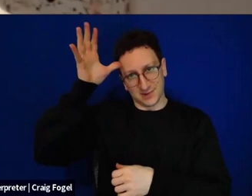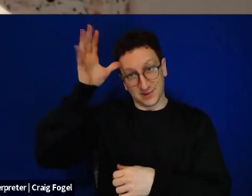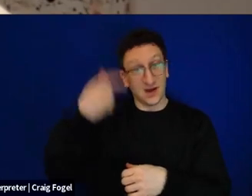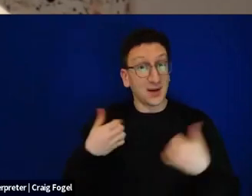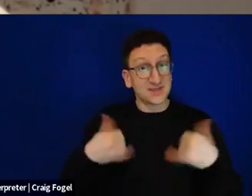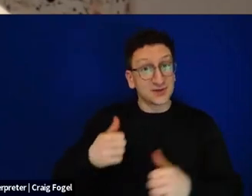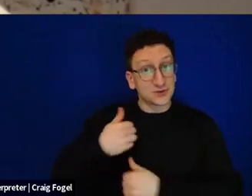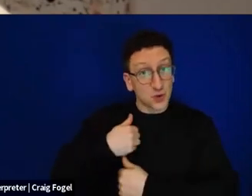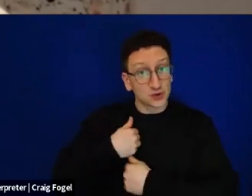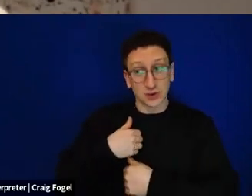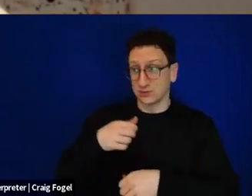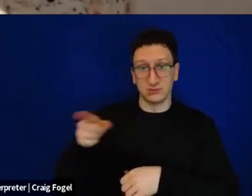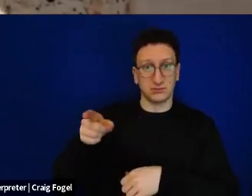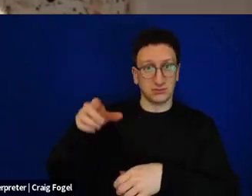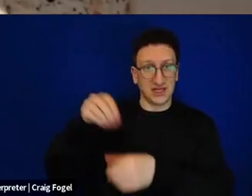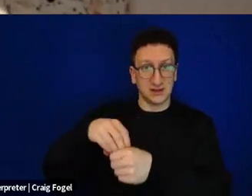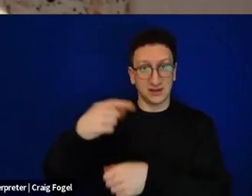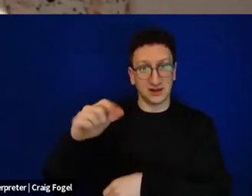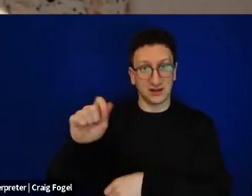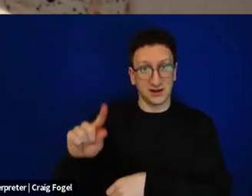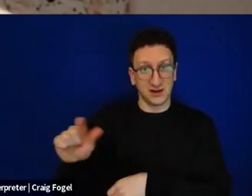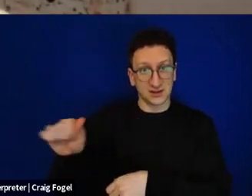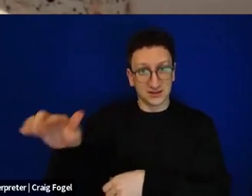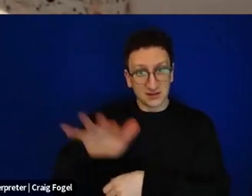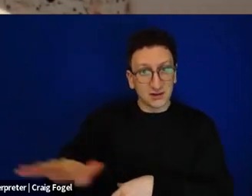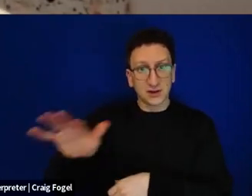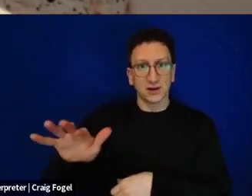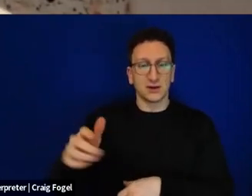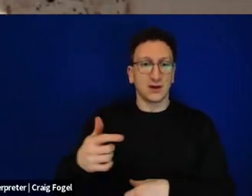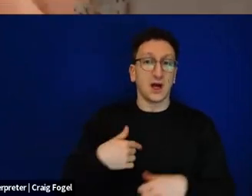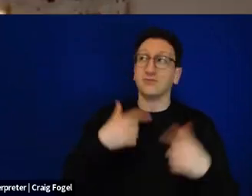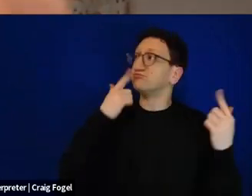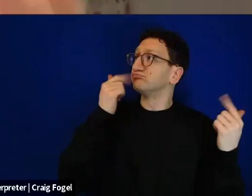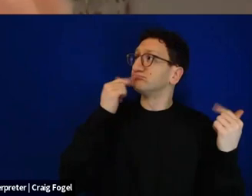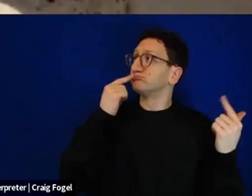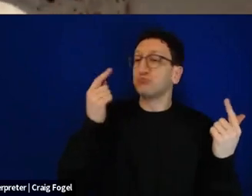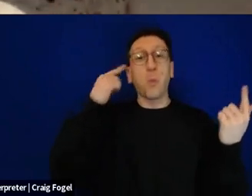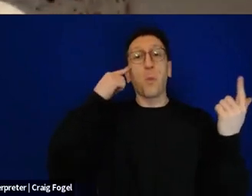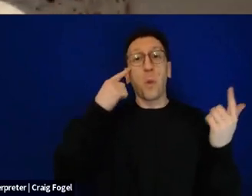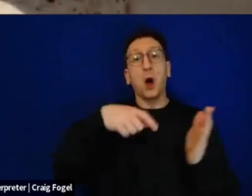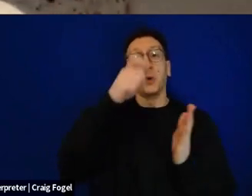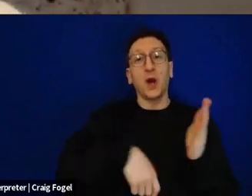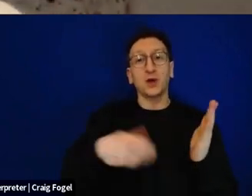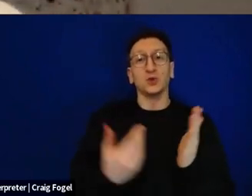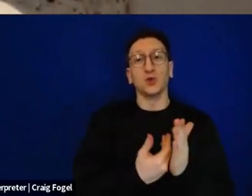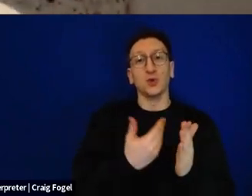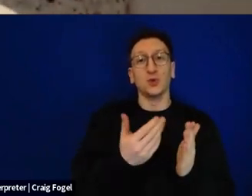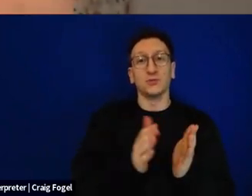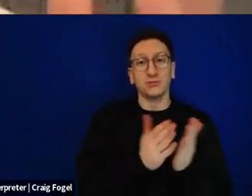in the Gaza Strip in Rafia. I had too much time on my hands. And I started working on this Haggadah, turning my father's English Haggadah, A Different Night,